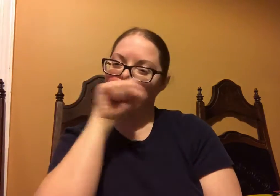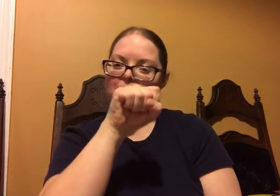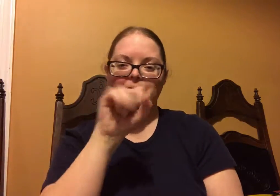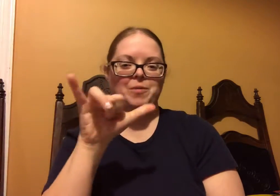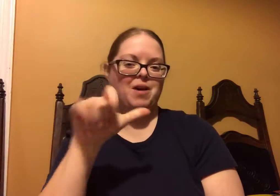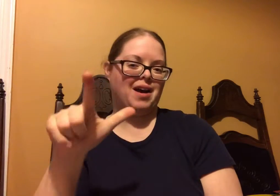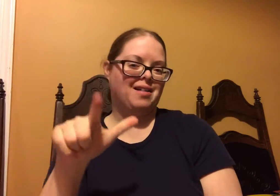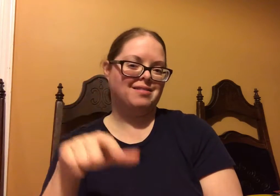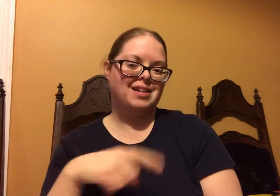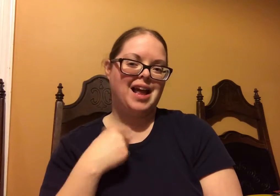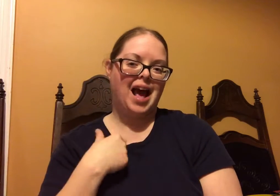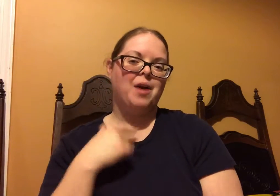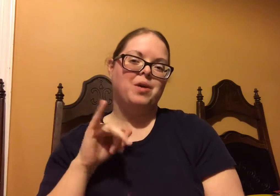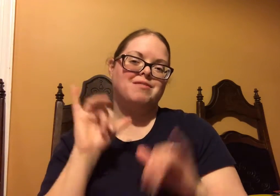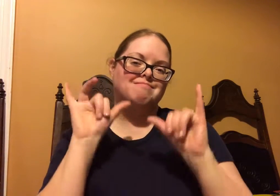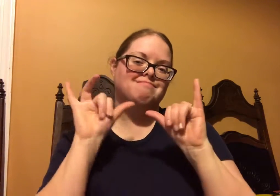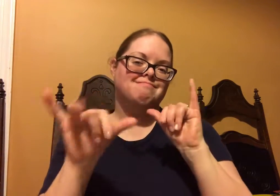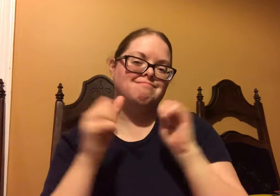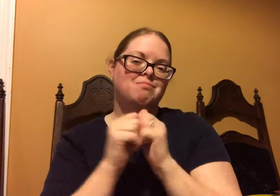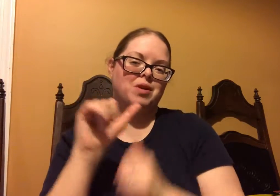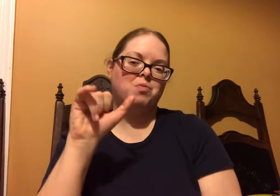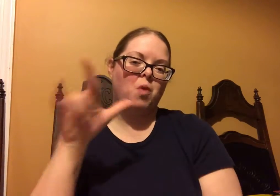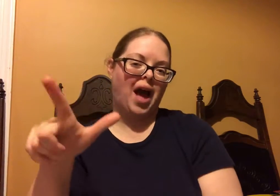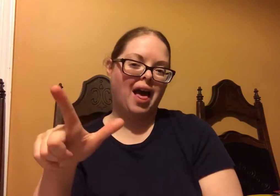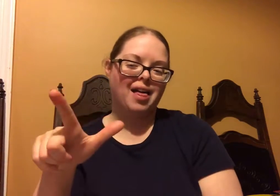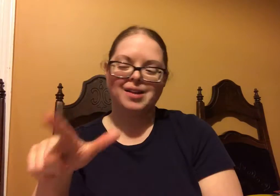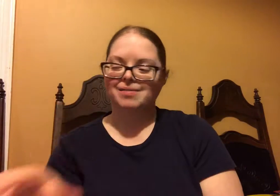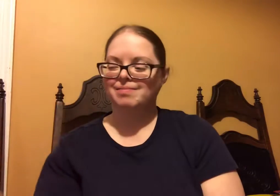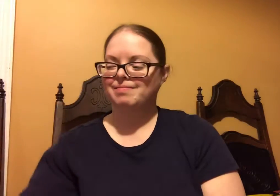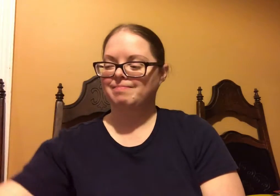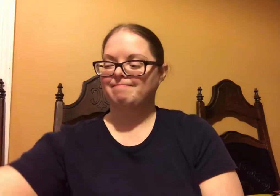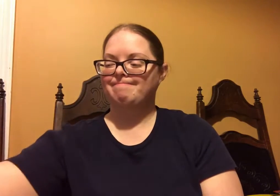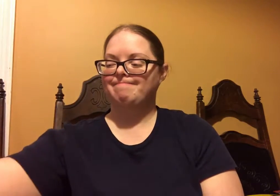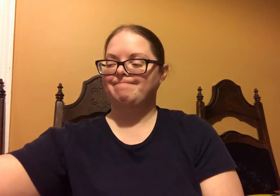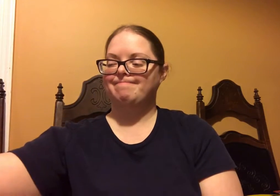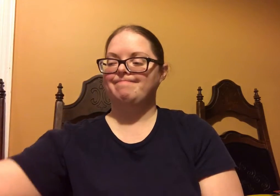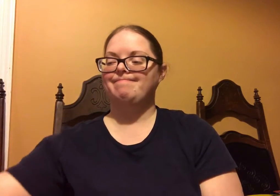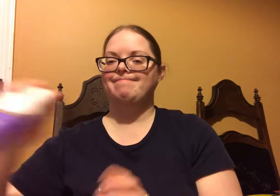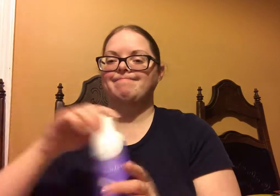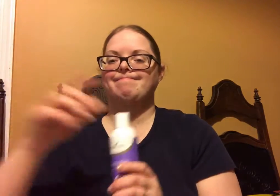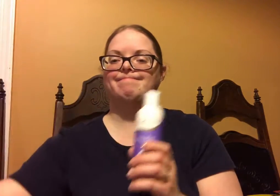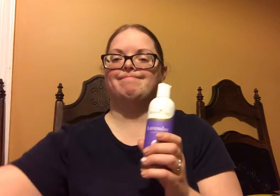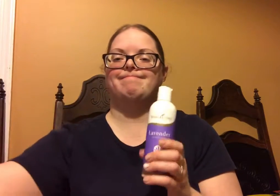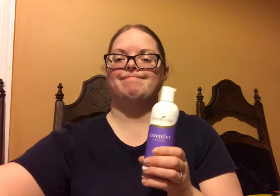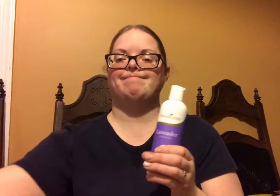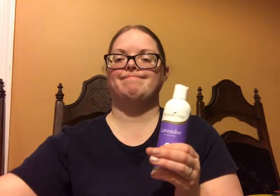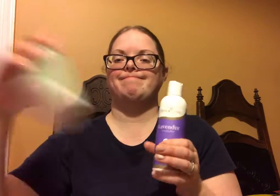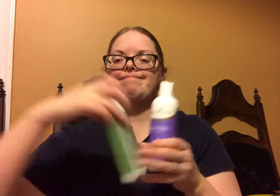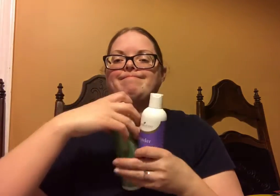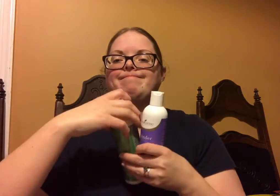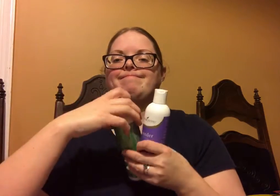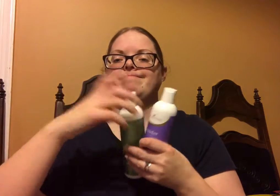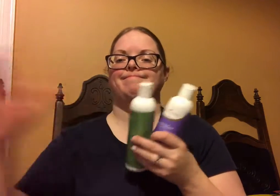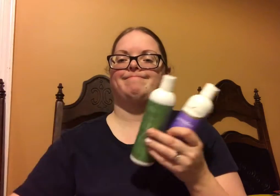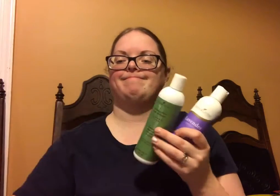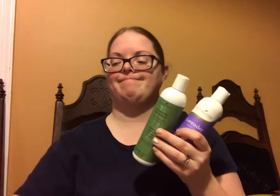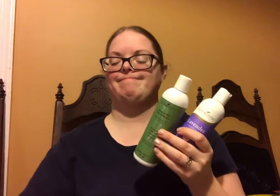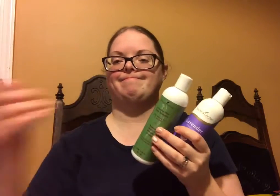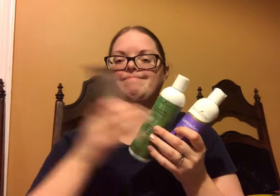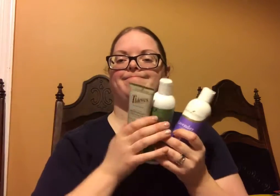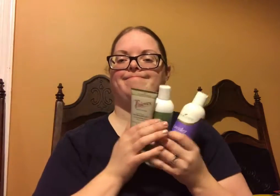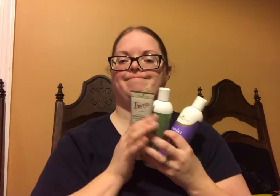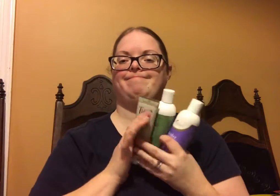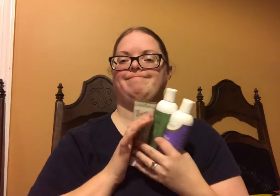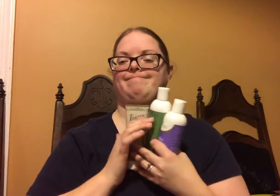And the very last reason I love Young Living and I will stay with Young Living...is all